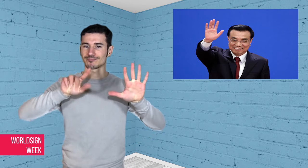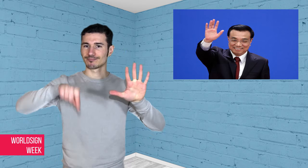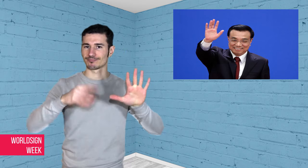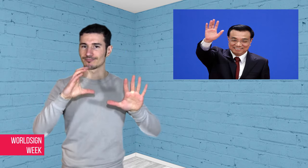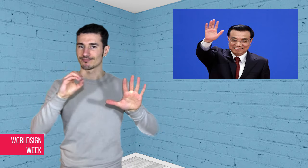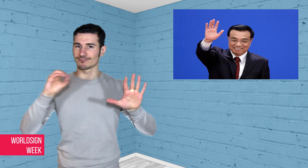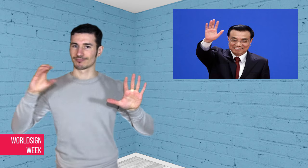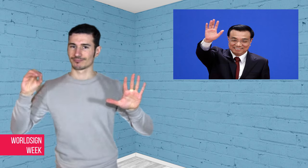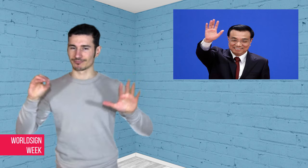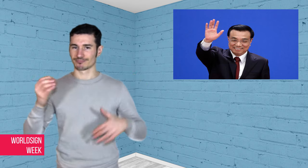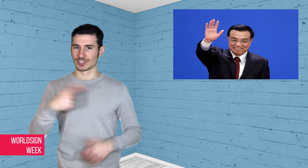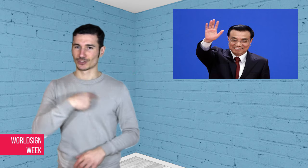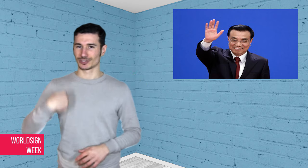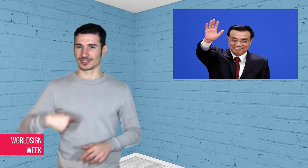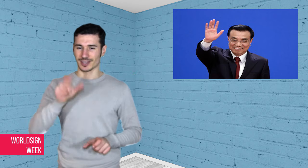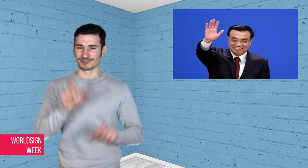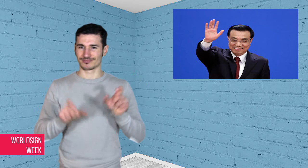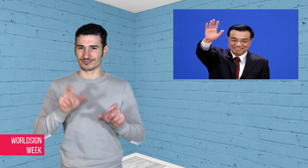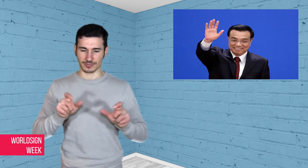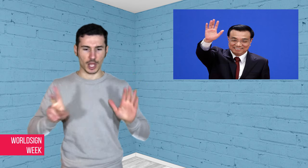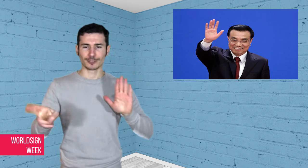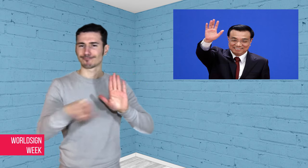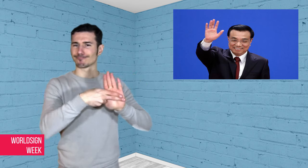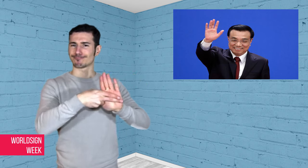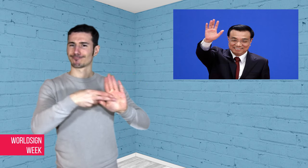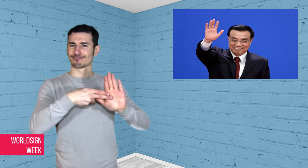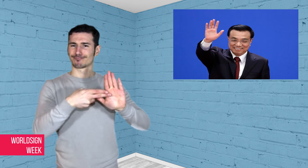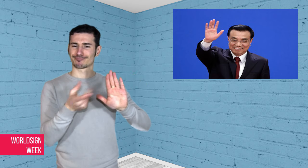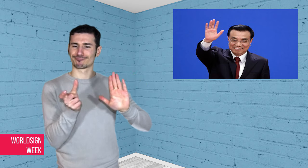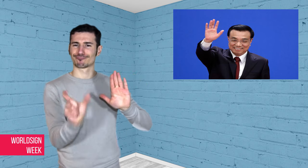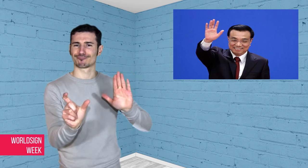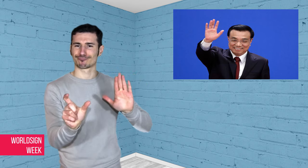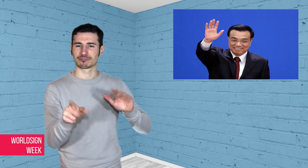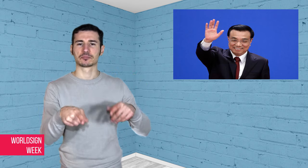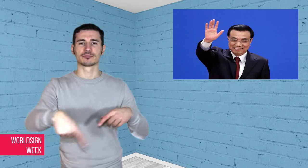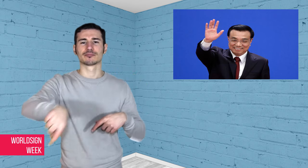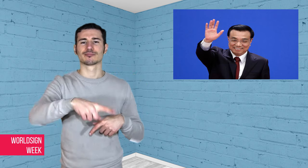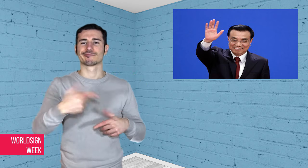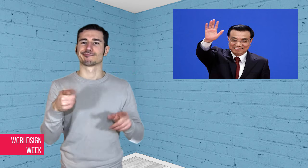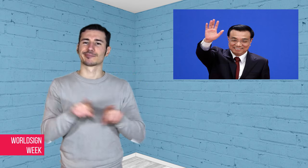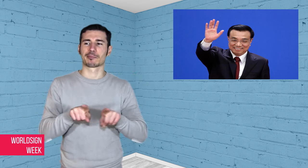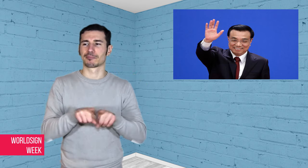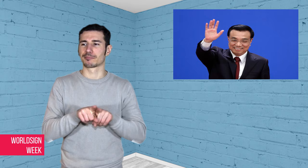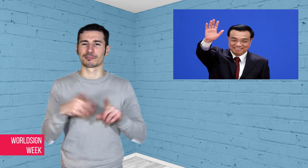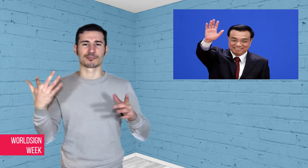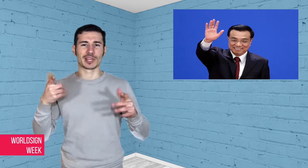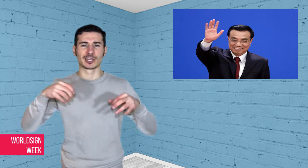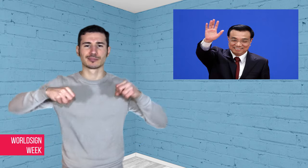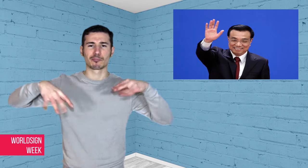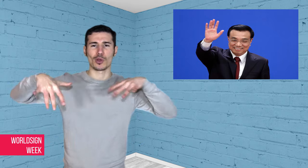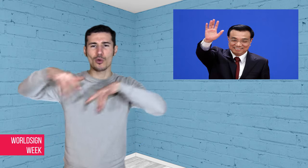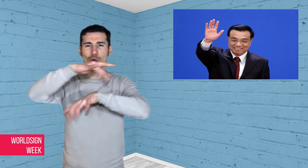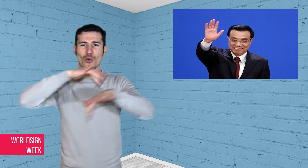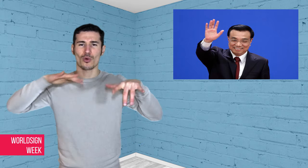refugees” reportedly fled the country to escape the health-threatening